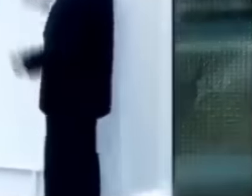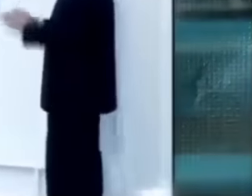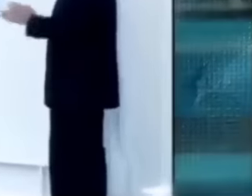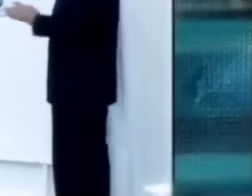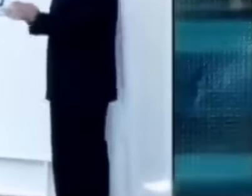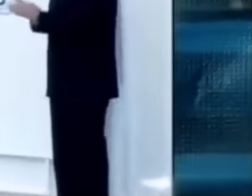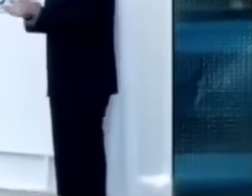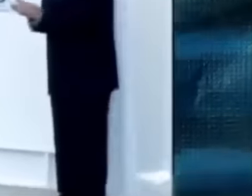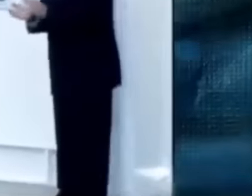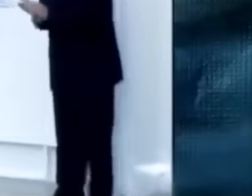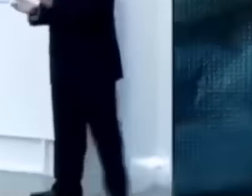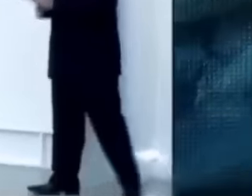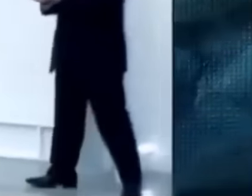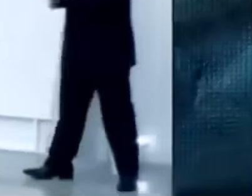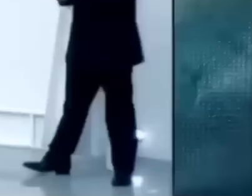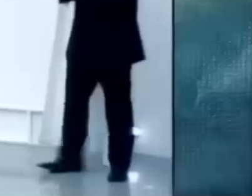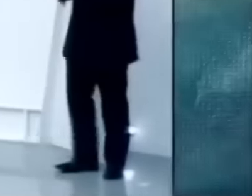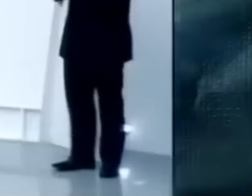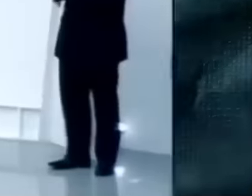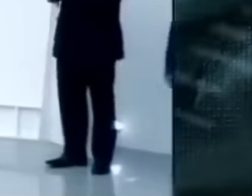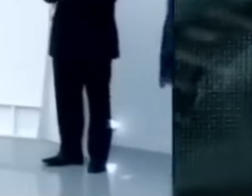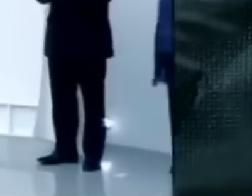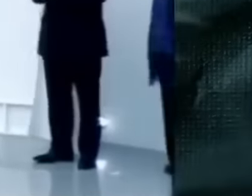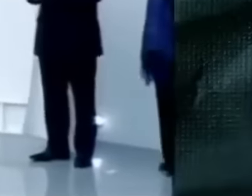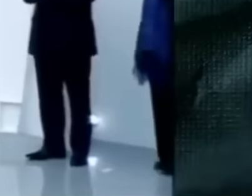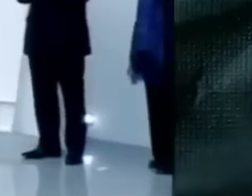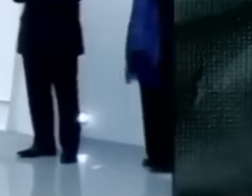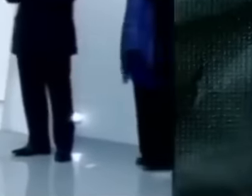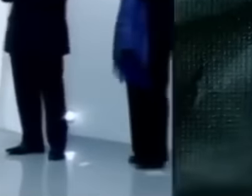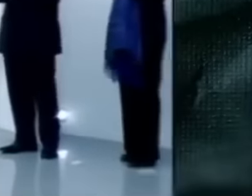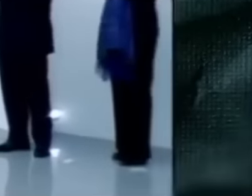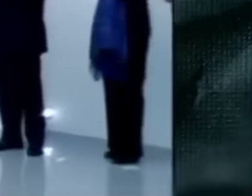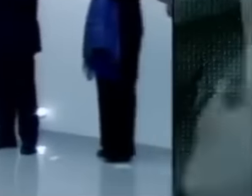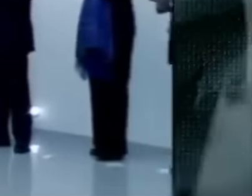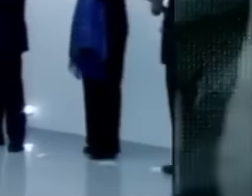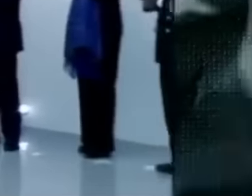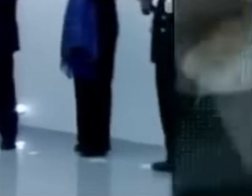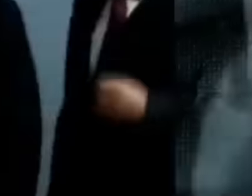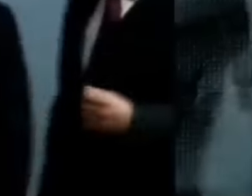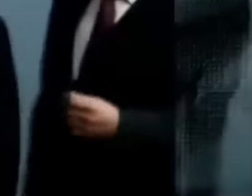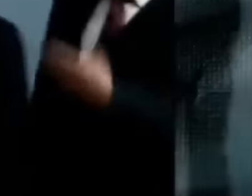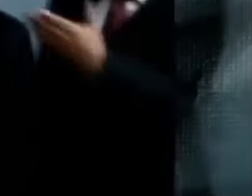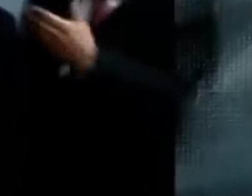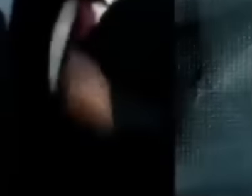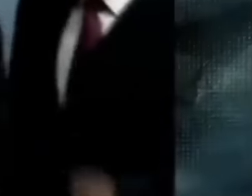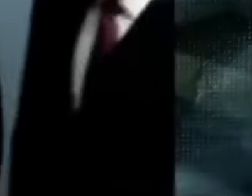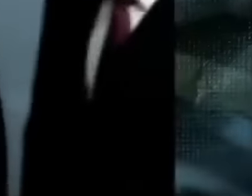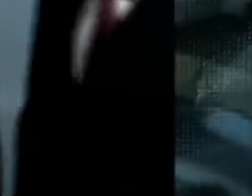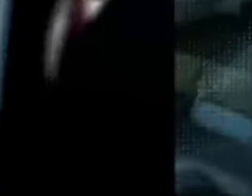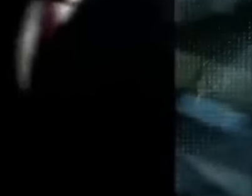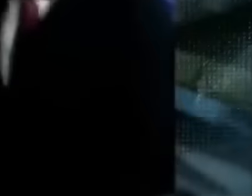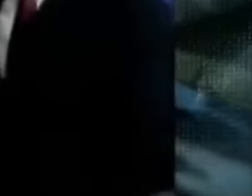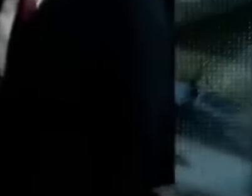and Nojosa and Margarita Zavala accompanied García Luna to show off the inauguration of the fair bunker